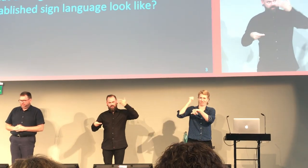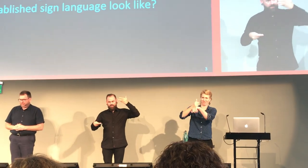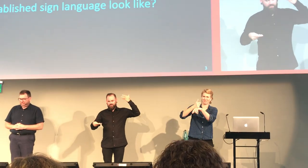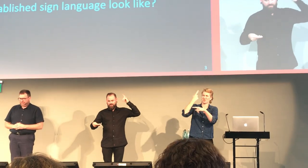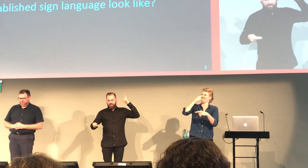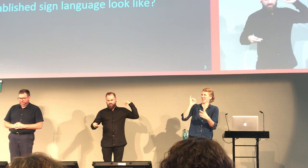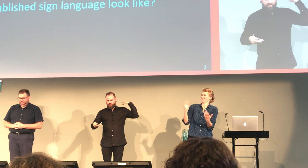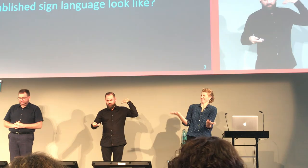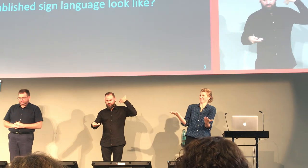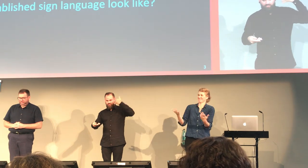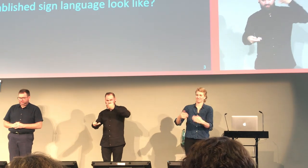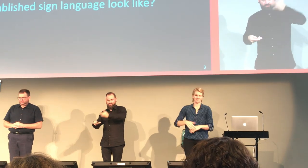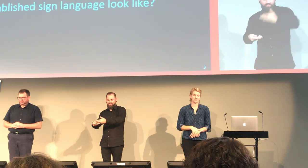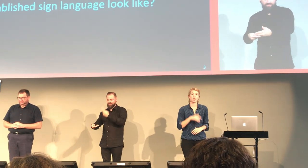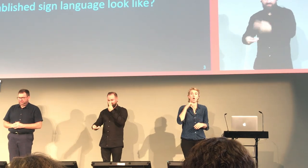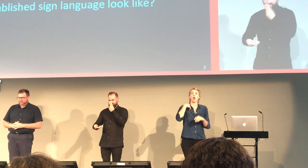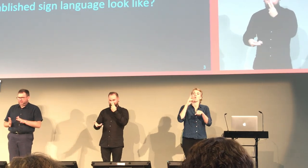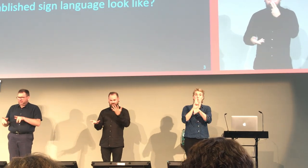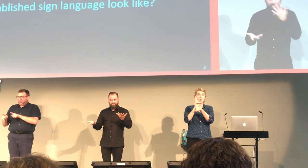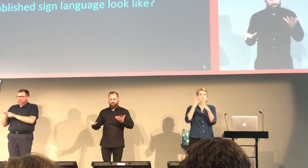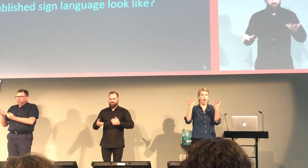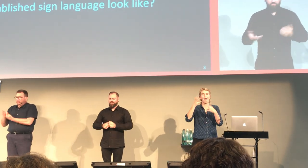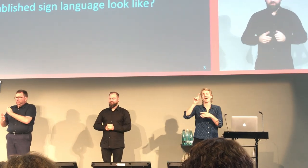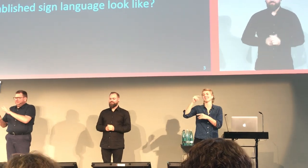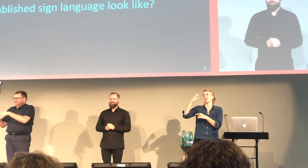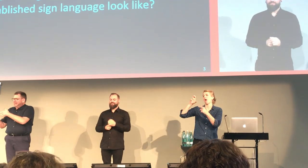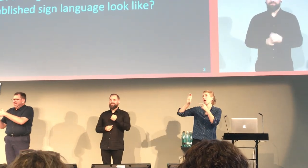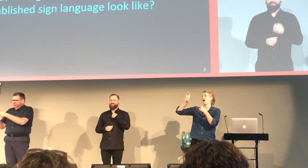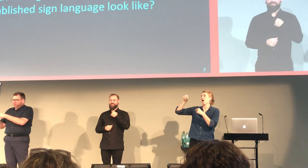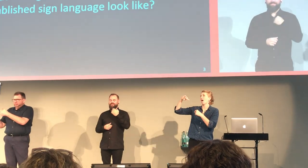but perhaps something that has been around 100 years or so.